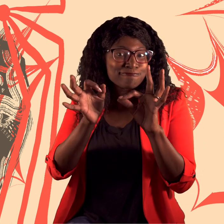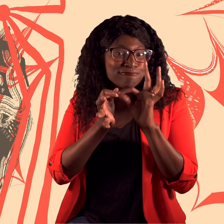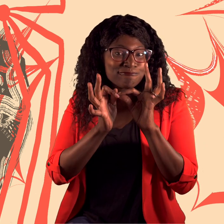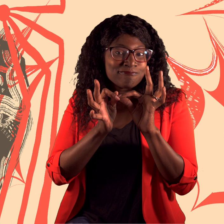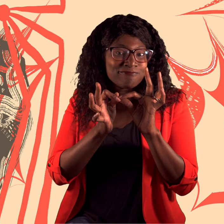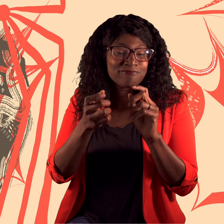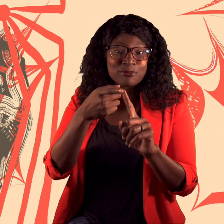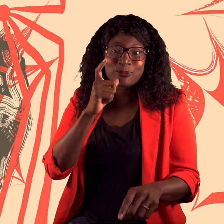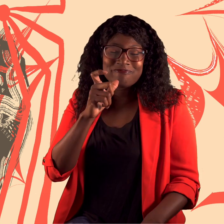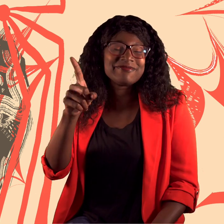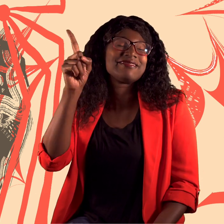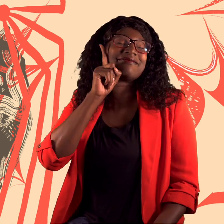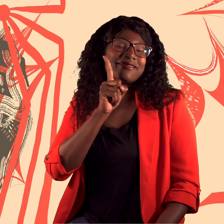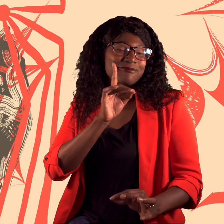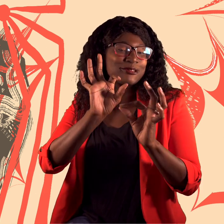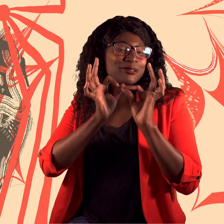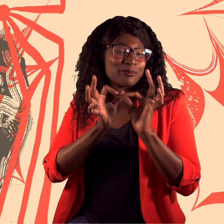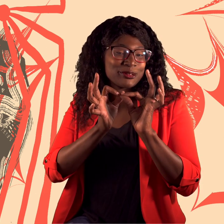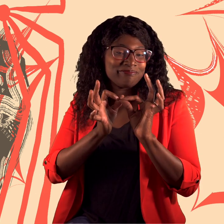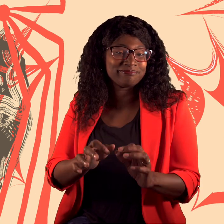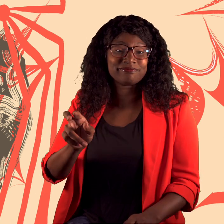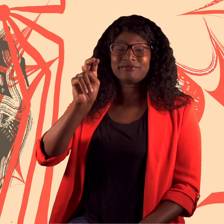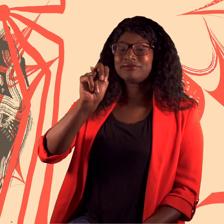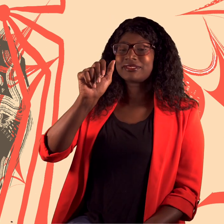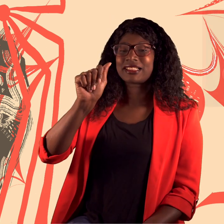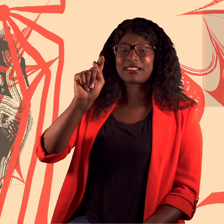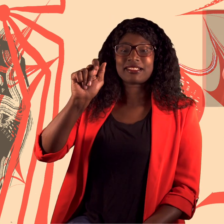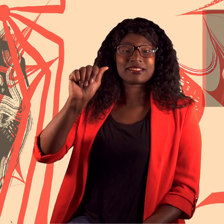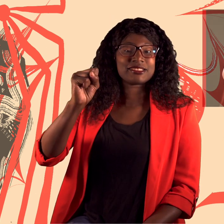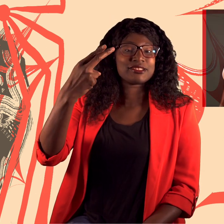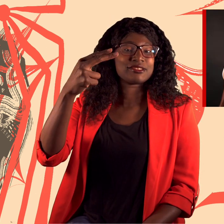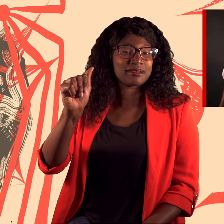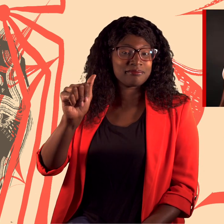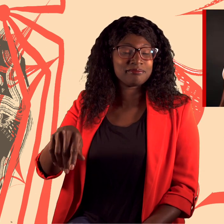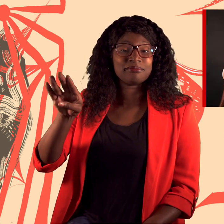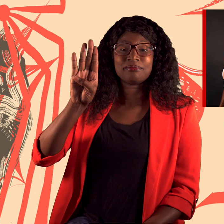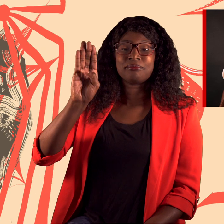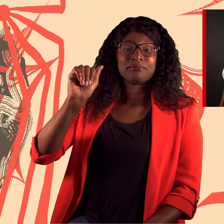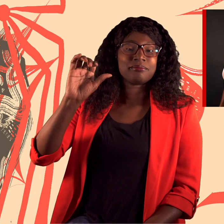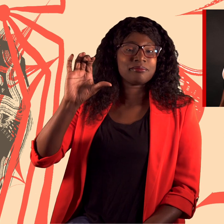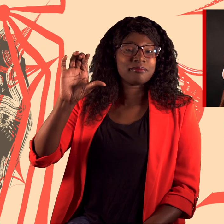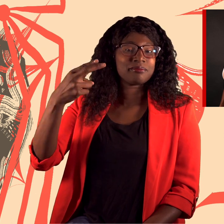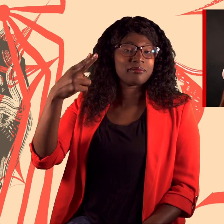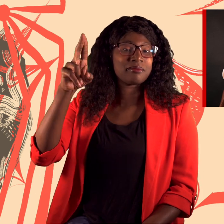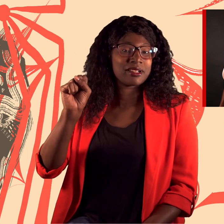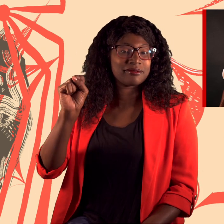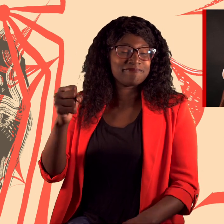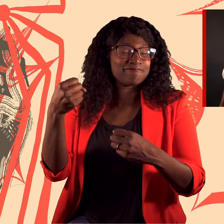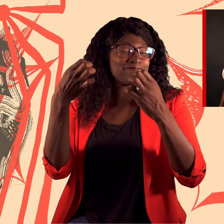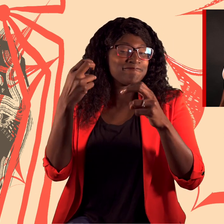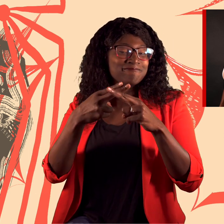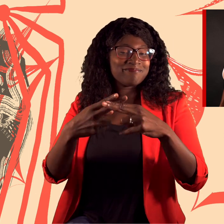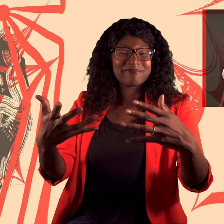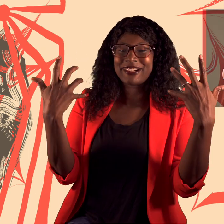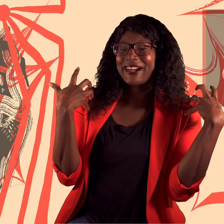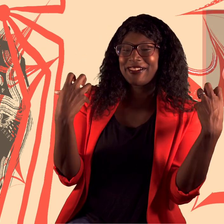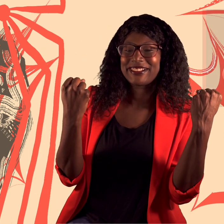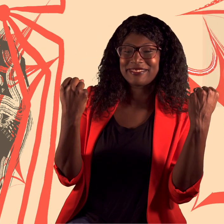and will feature ASL interpretation by Deaf Interpreter Natasha "Courage" Bacchus.